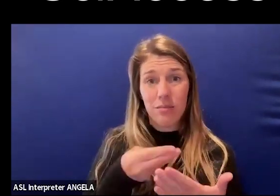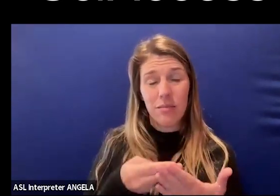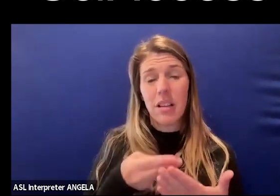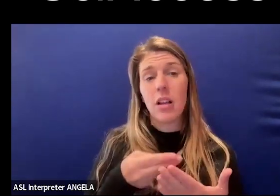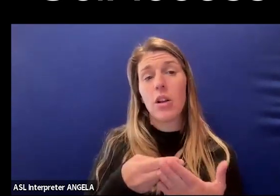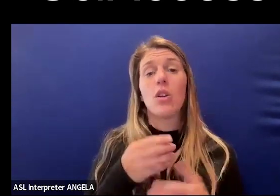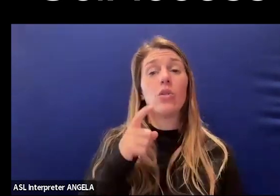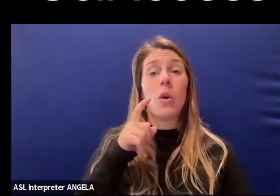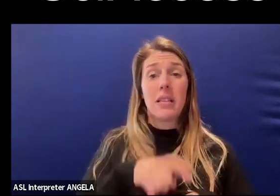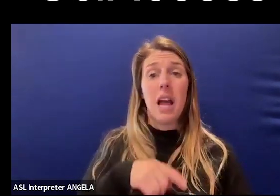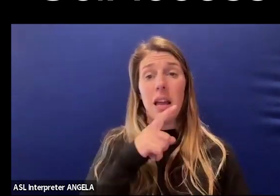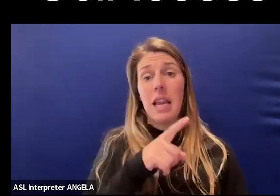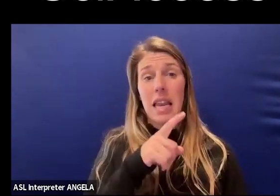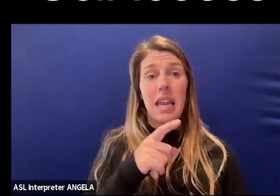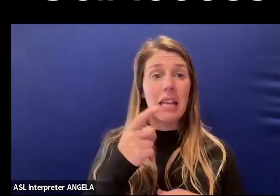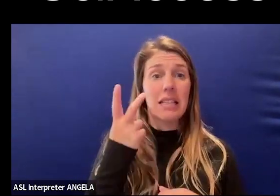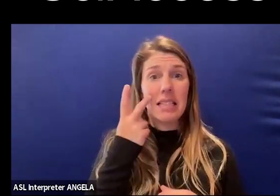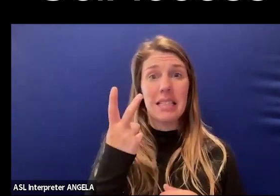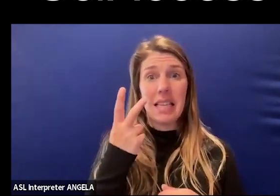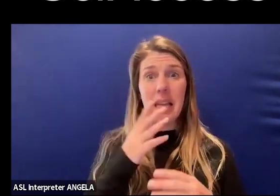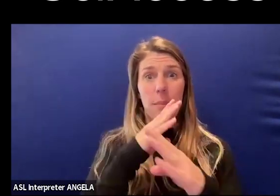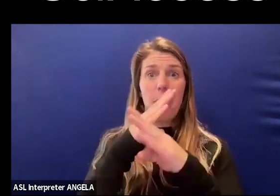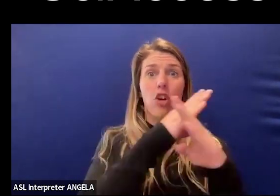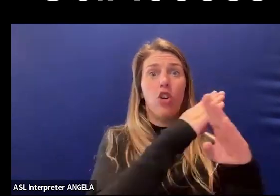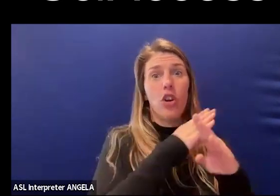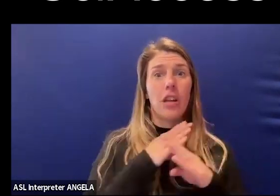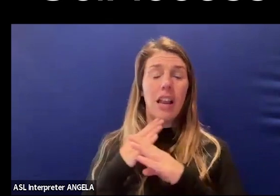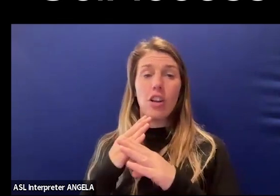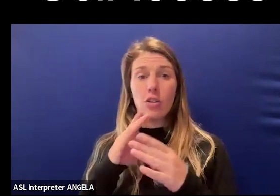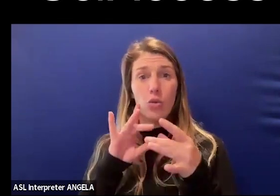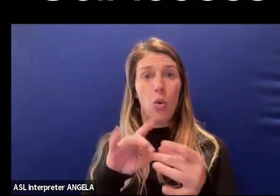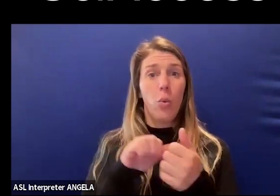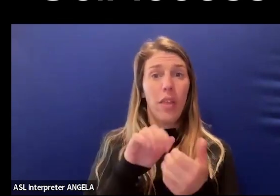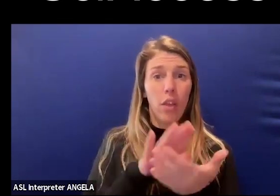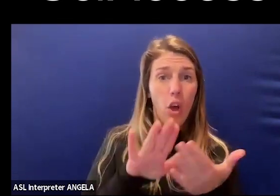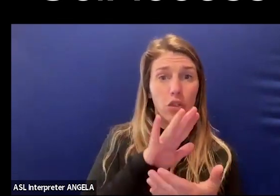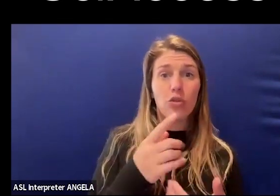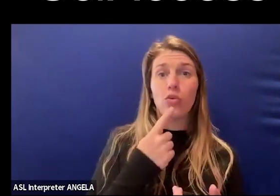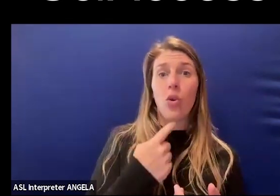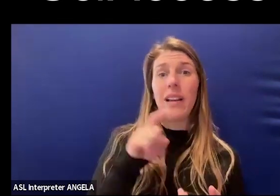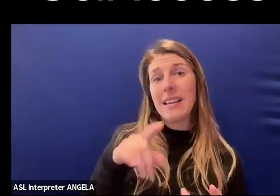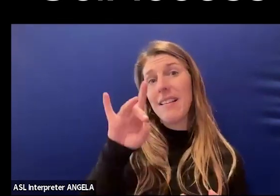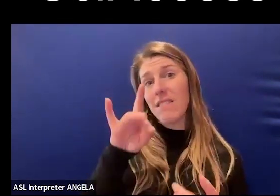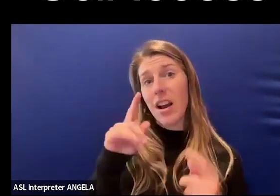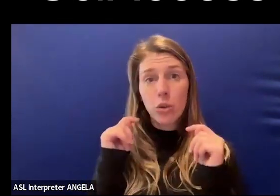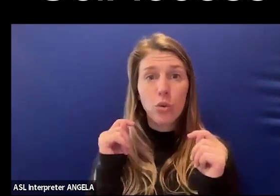When he was running up against these barriers, these academic barriers, and being told to find a tutor,